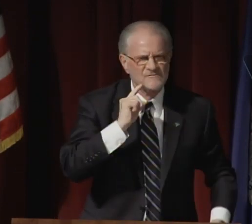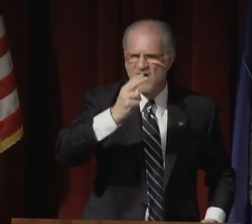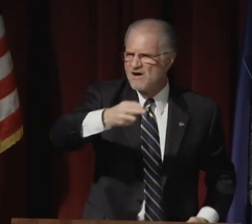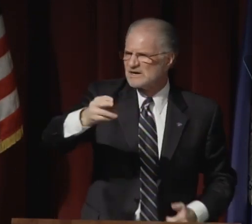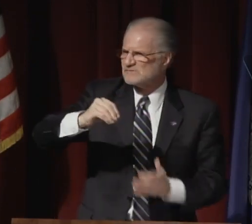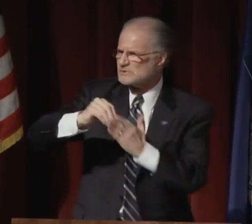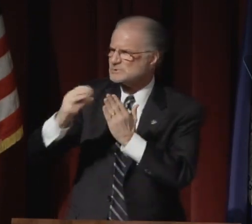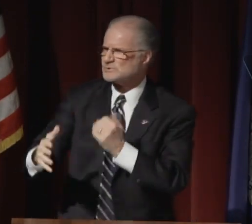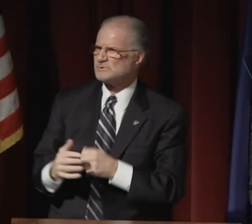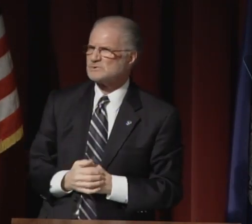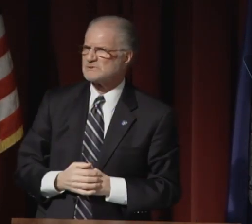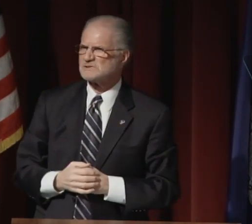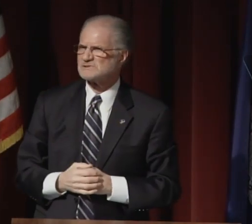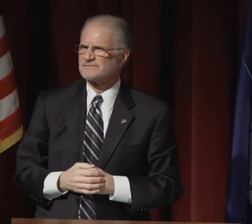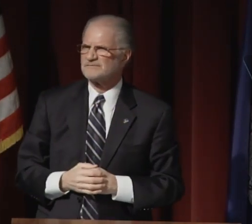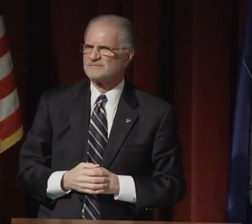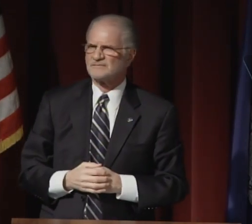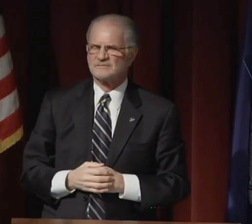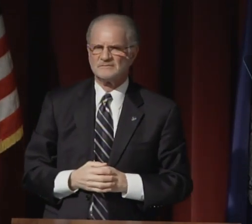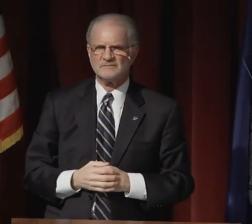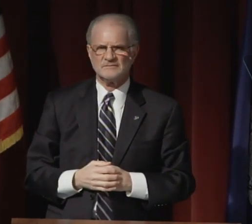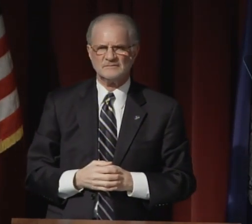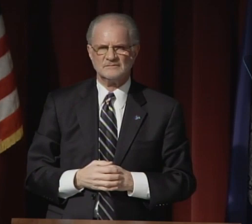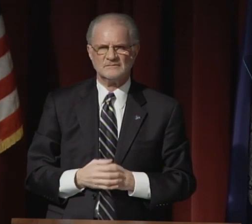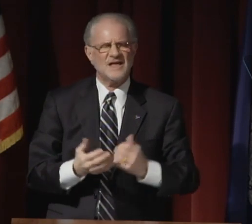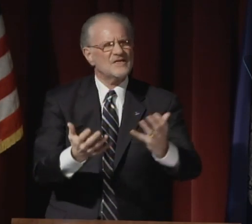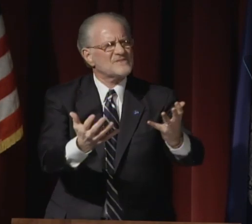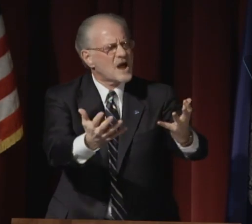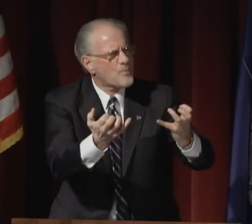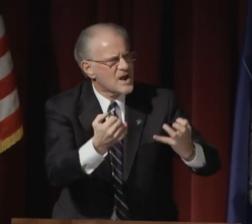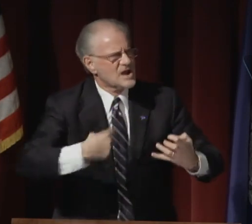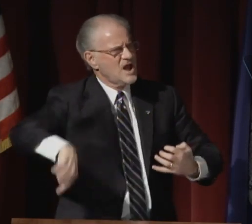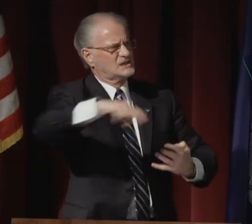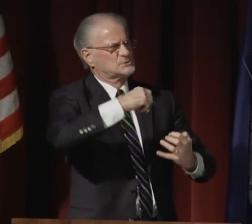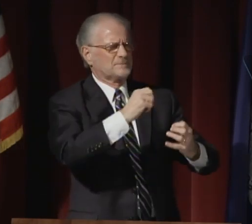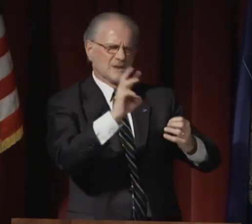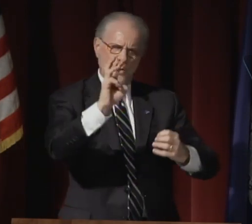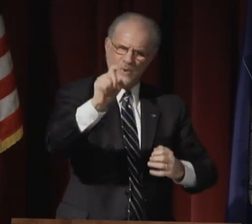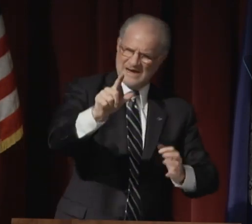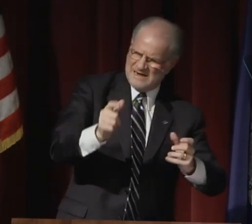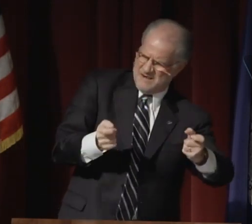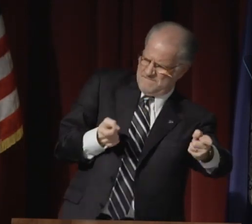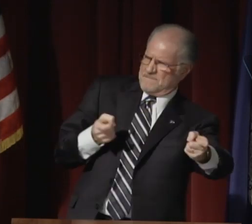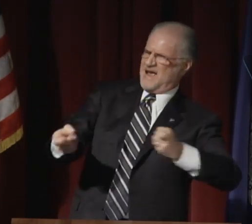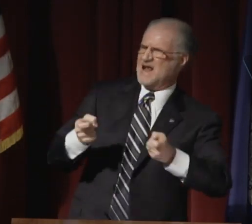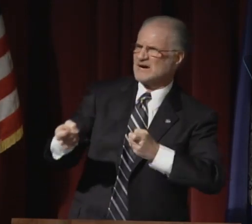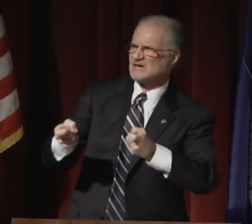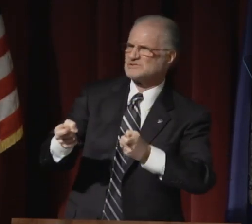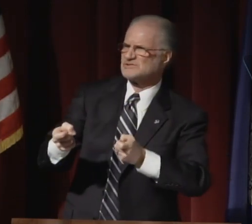with deaf and hard-of-hearing students.